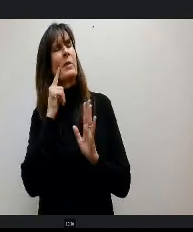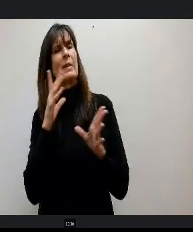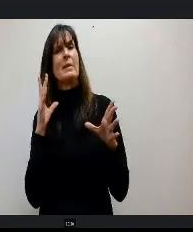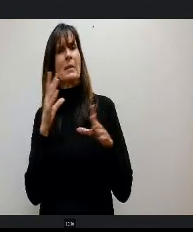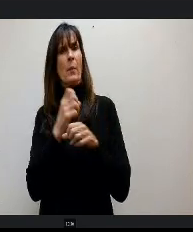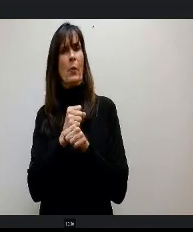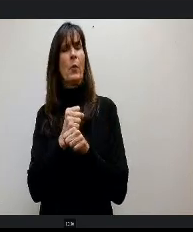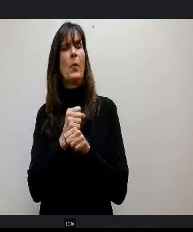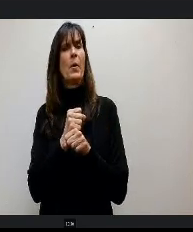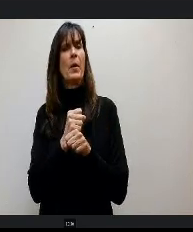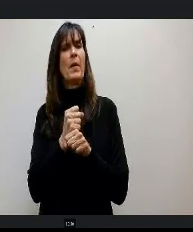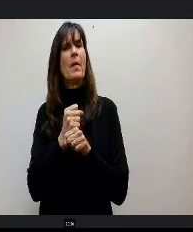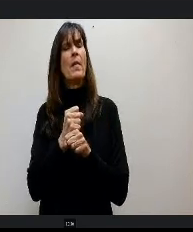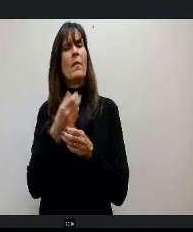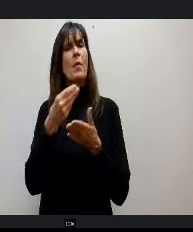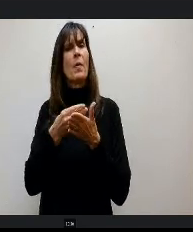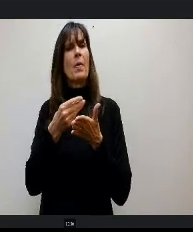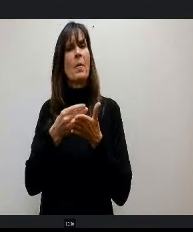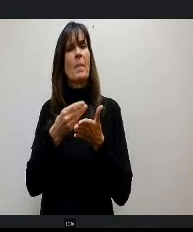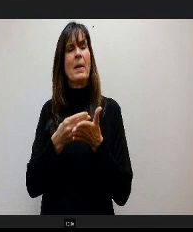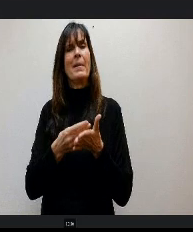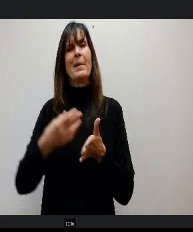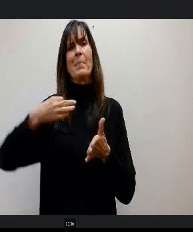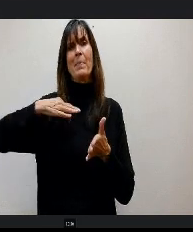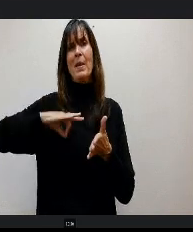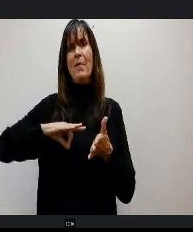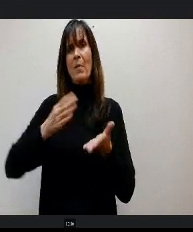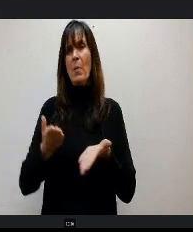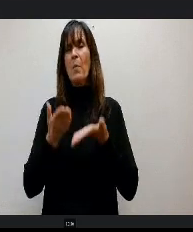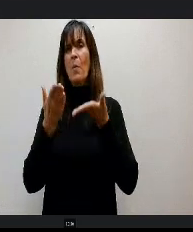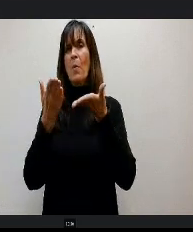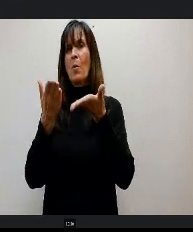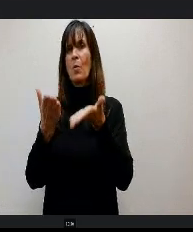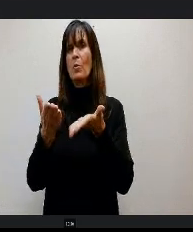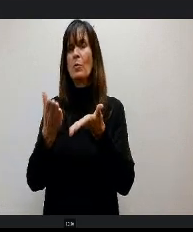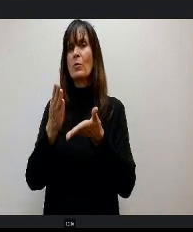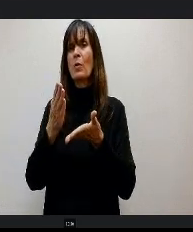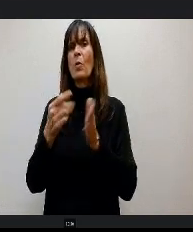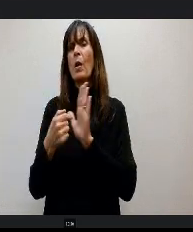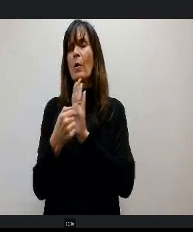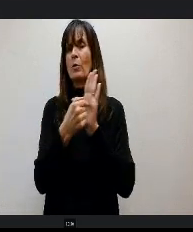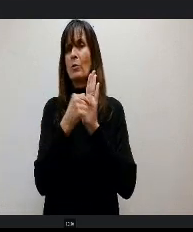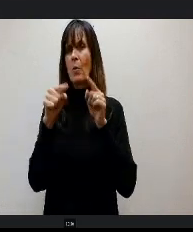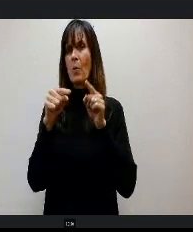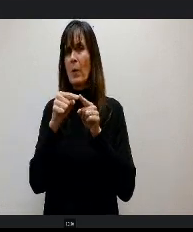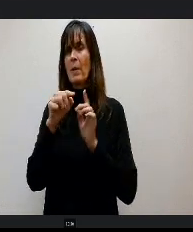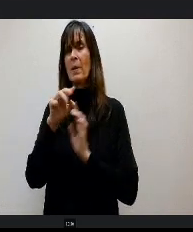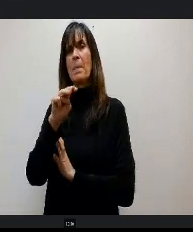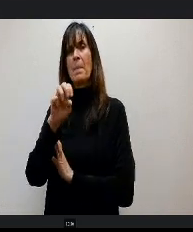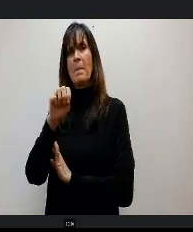of the salary and benefit proposal that I will be sharing with you on May 9th as part of the proposed budget